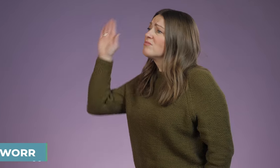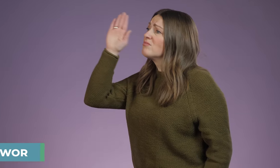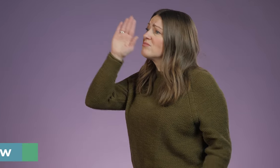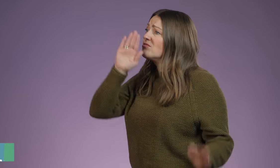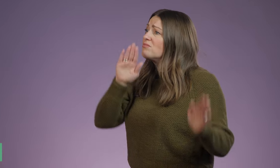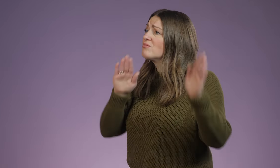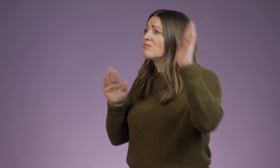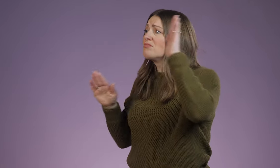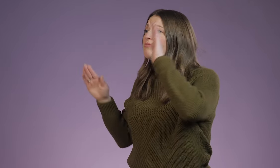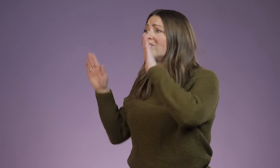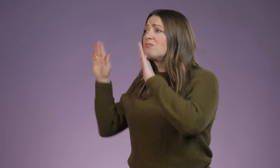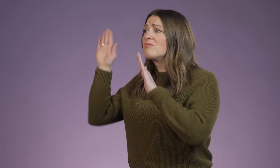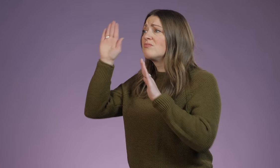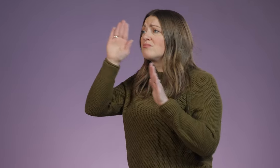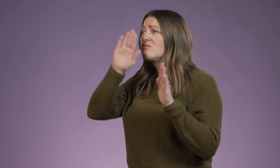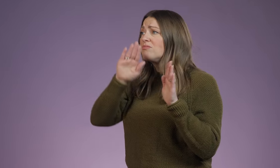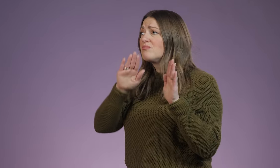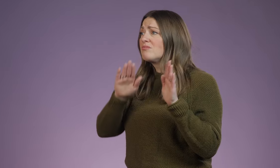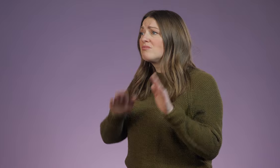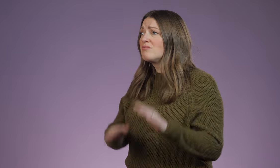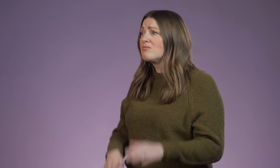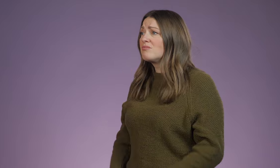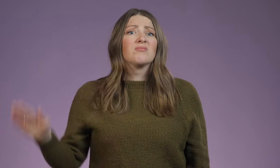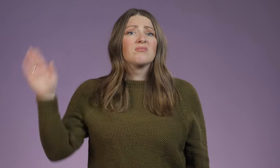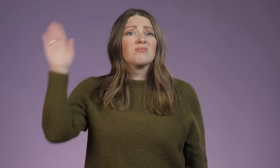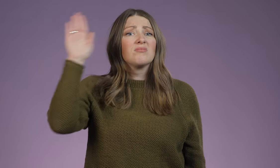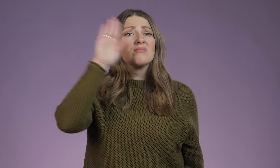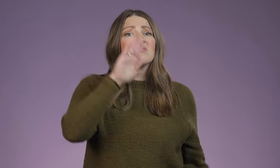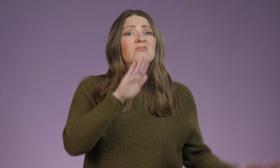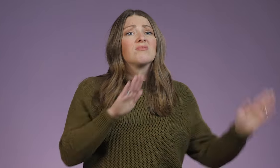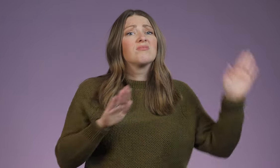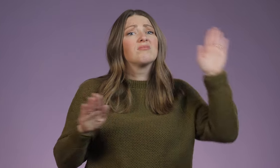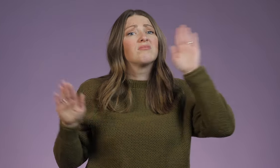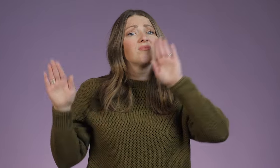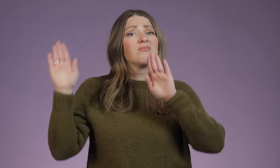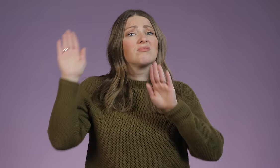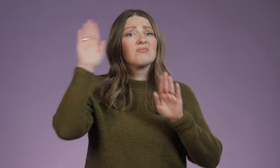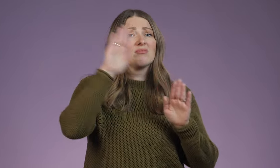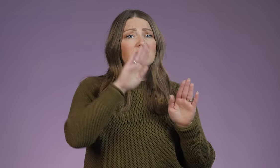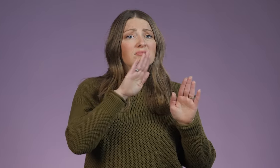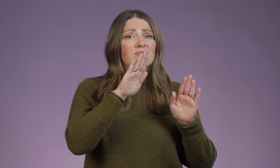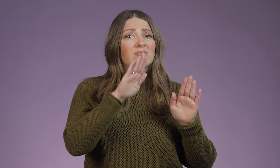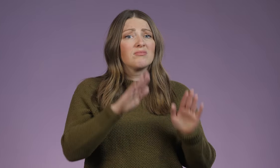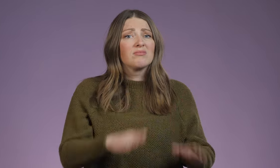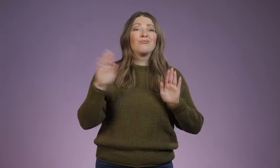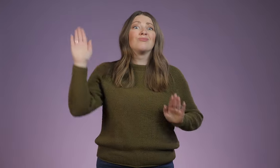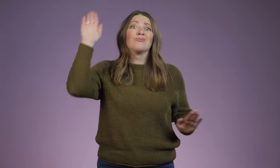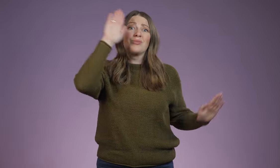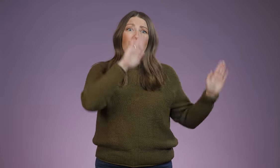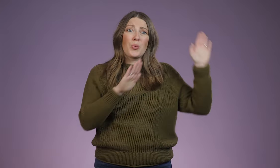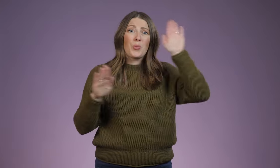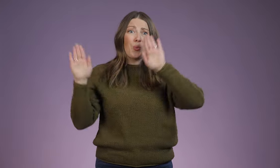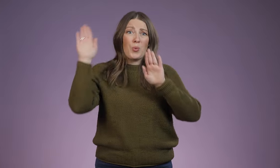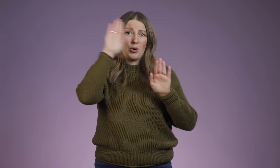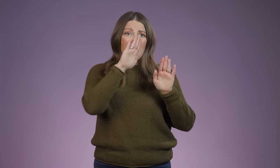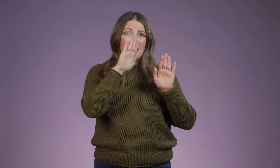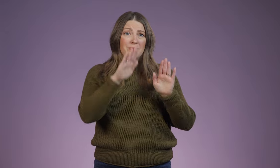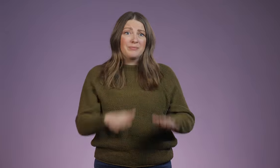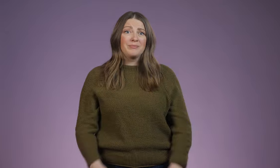You have B-shaped hands and it's like the worries are coming in to your head. Worry